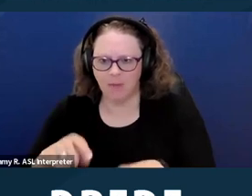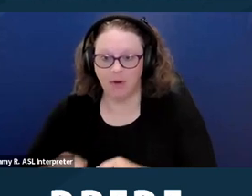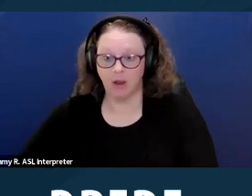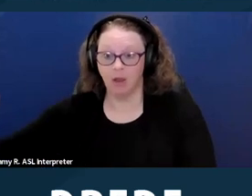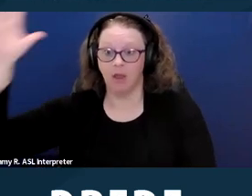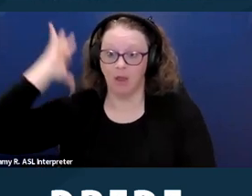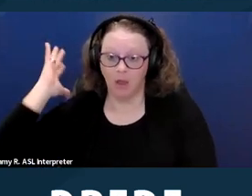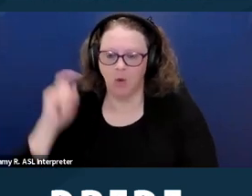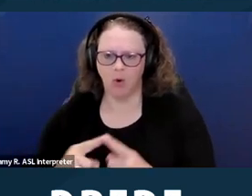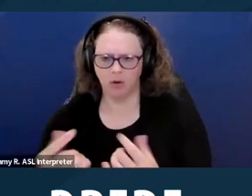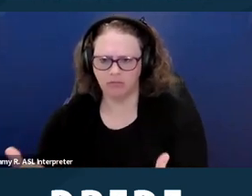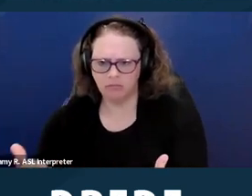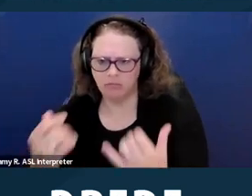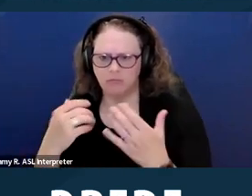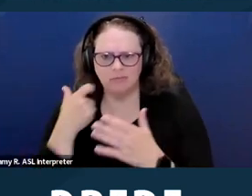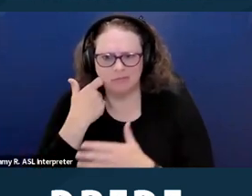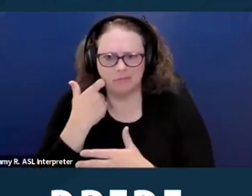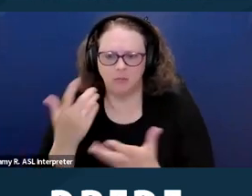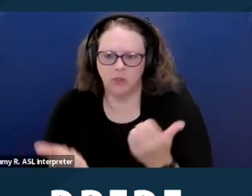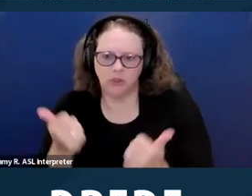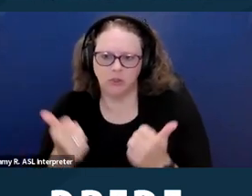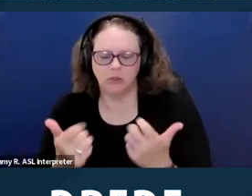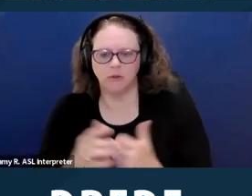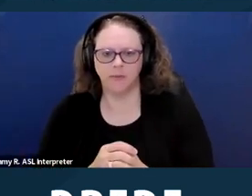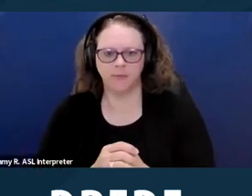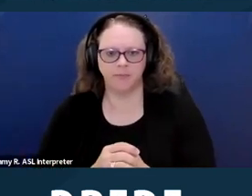to when they're now applying for this rental unit. Next slide please.